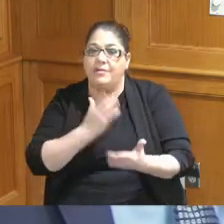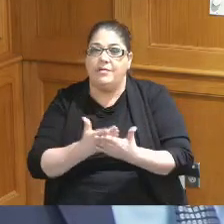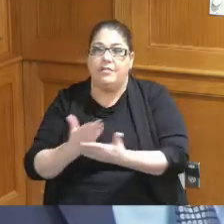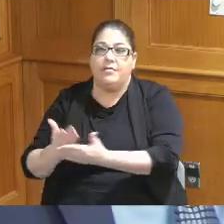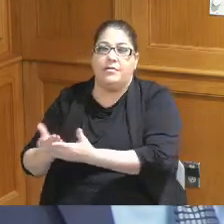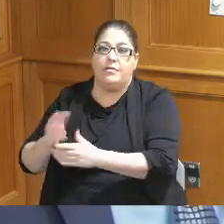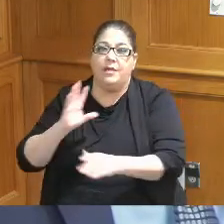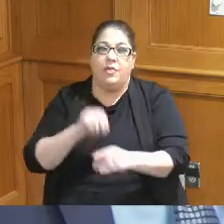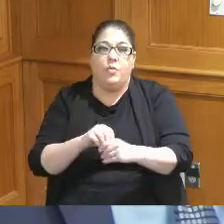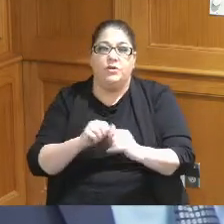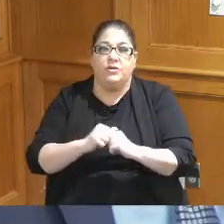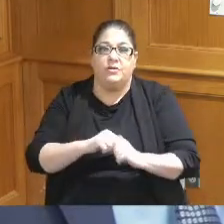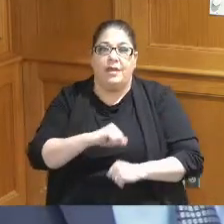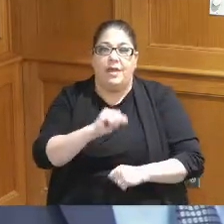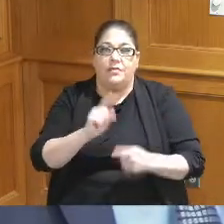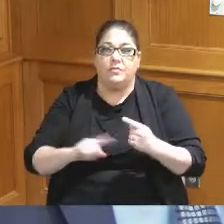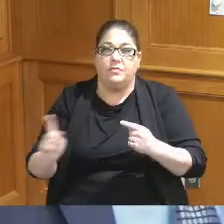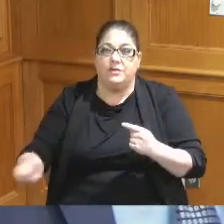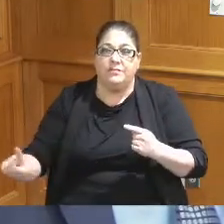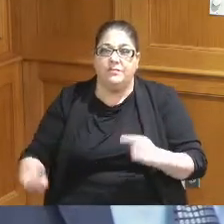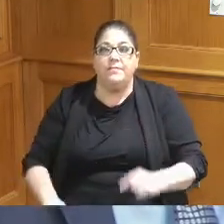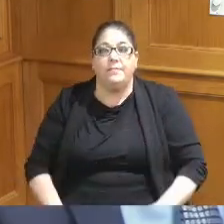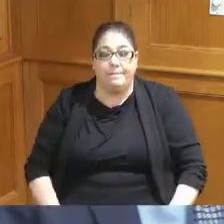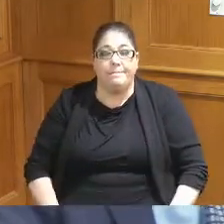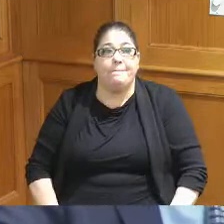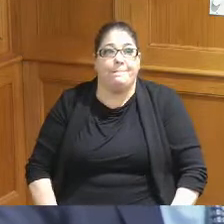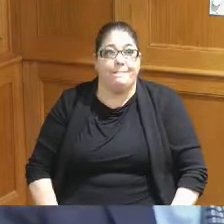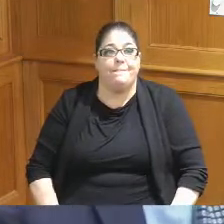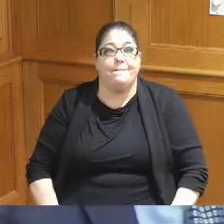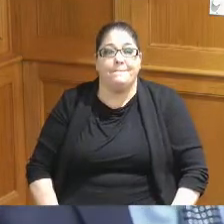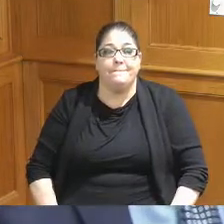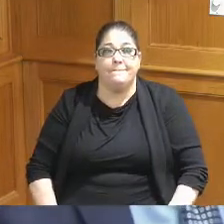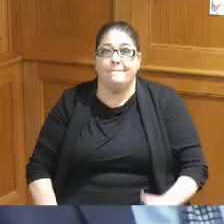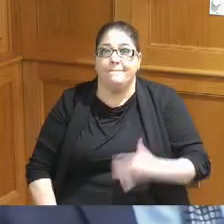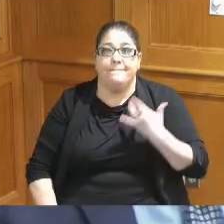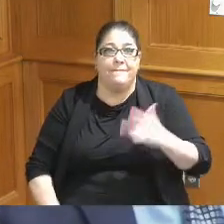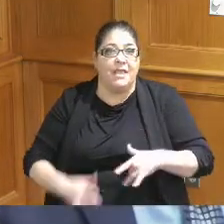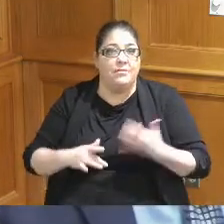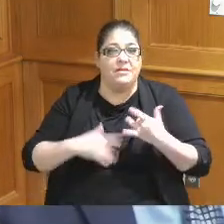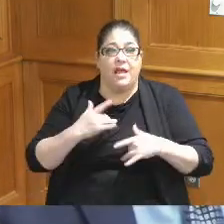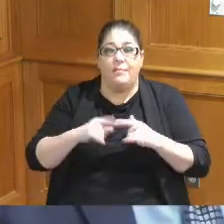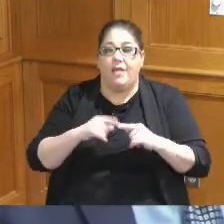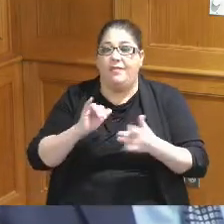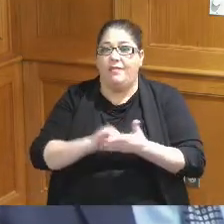this project from front to finish and so I'm excited about that opportunity as well we've